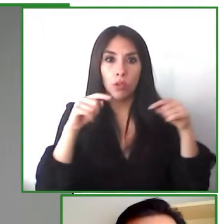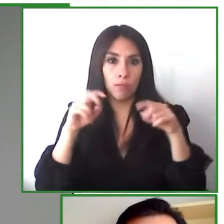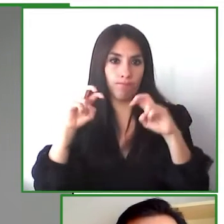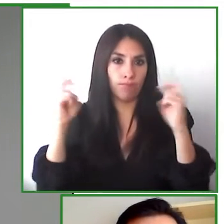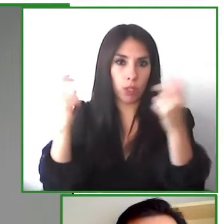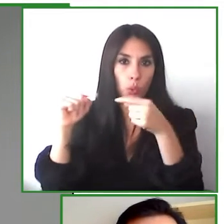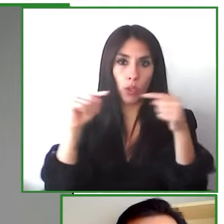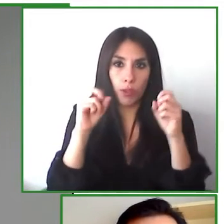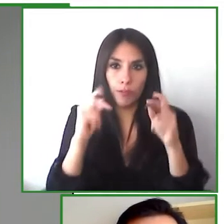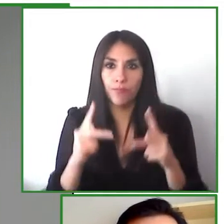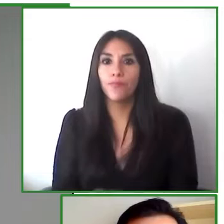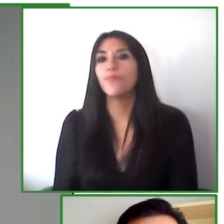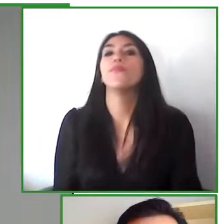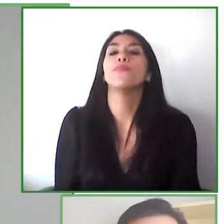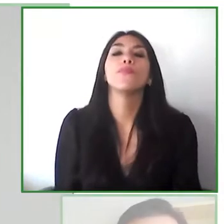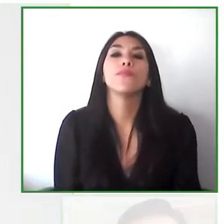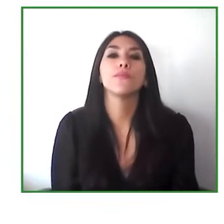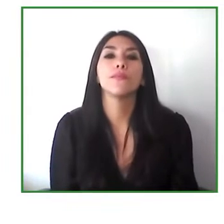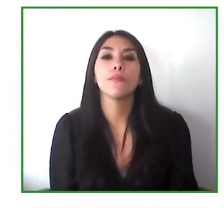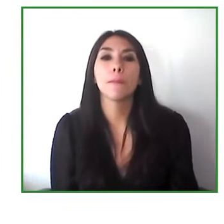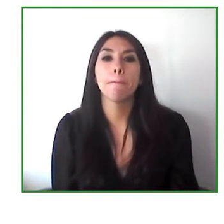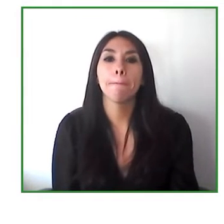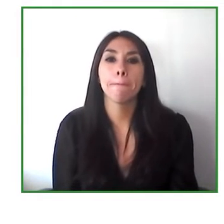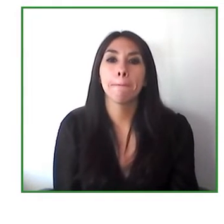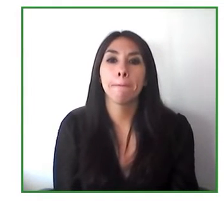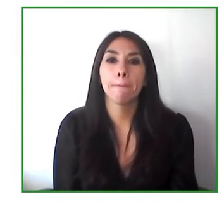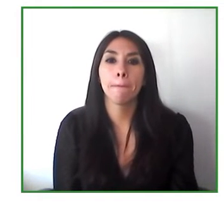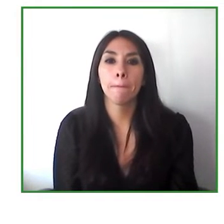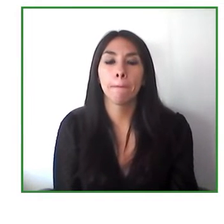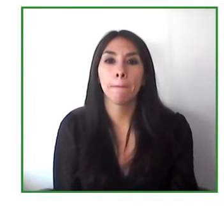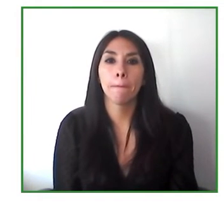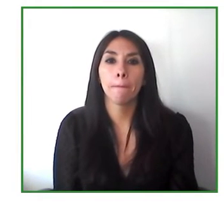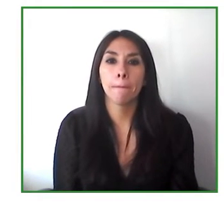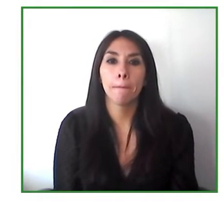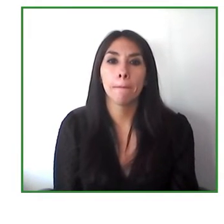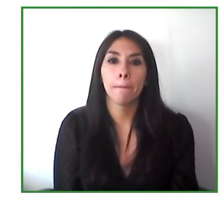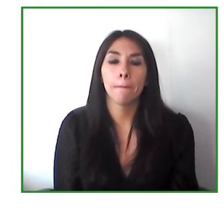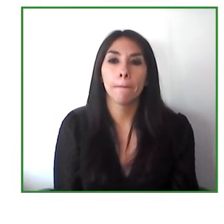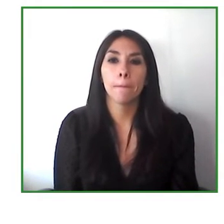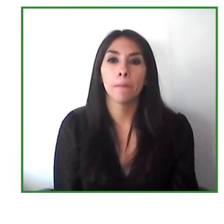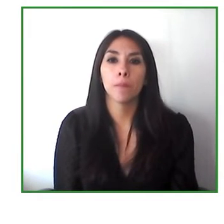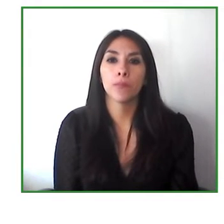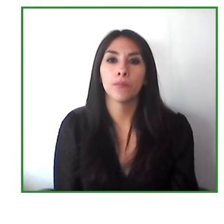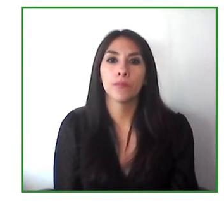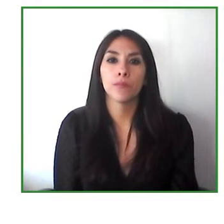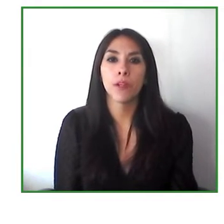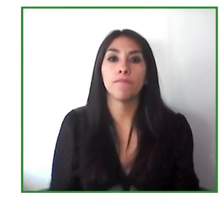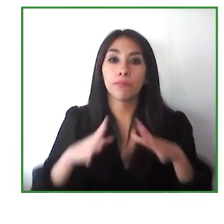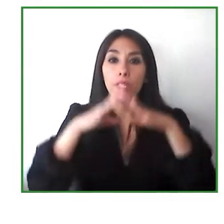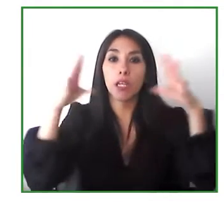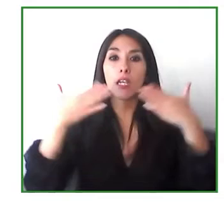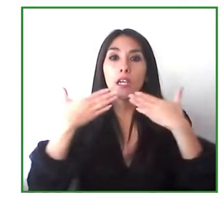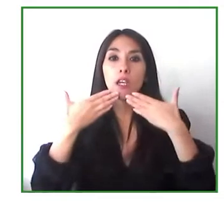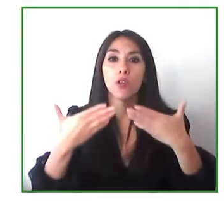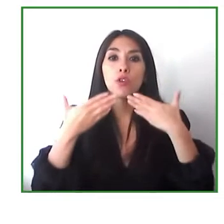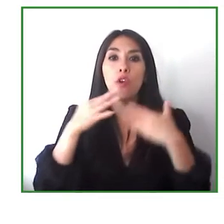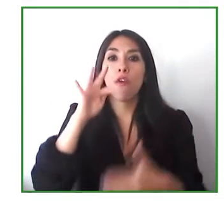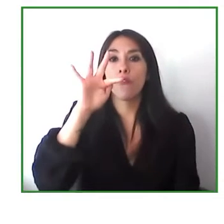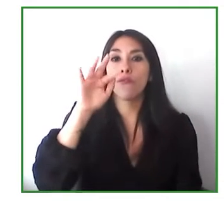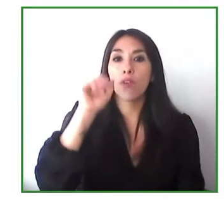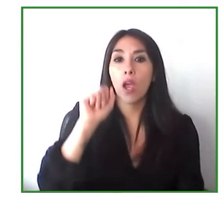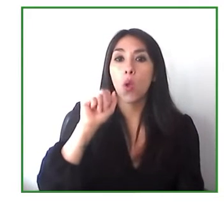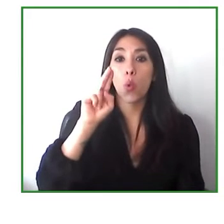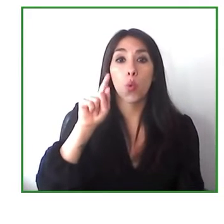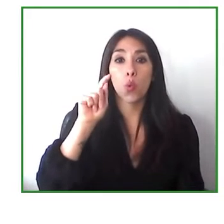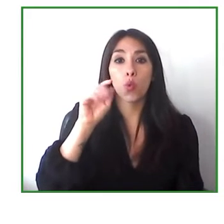after the end of the panel thank you so much faustino for presenting